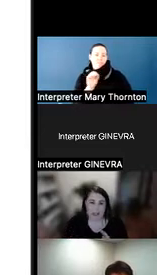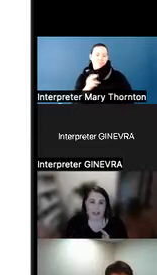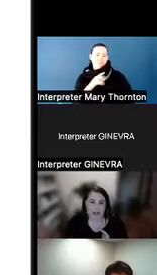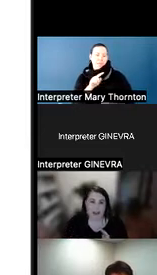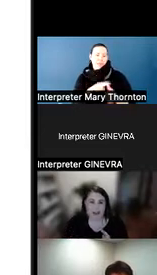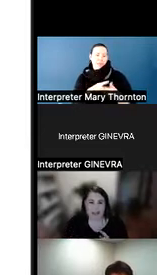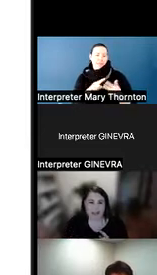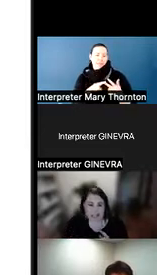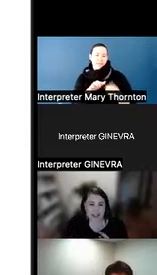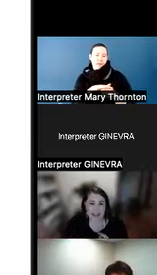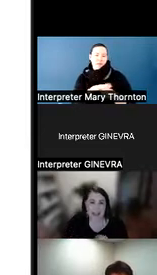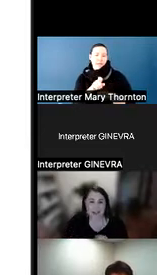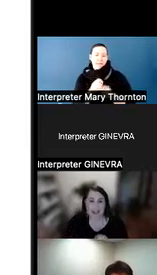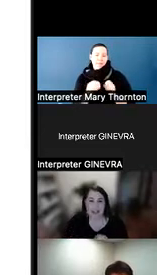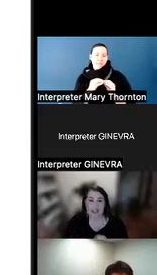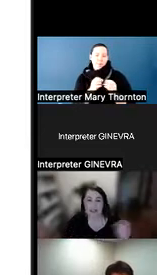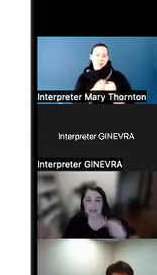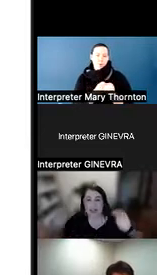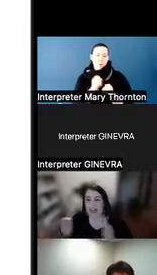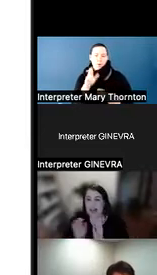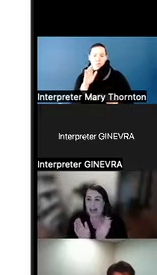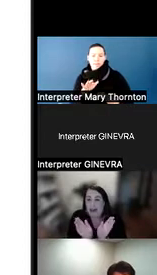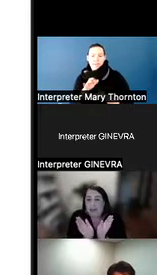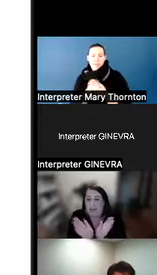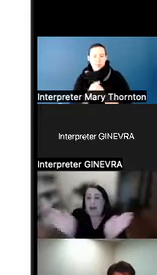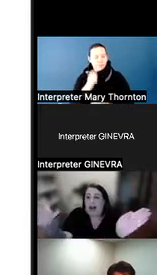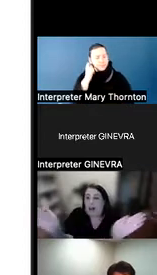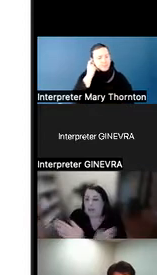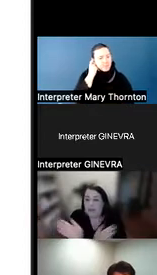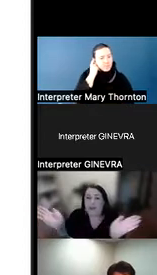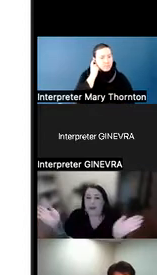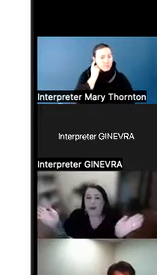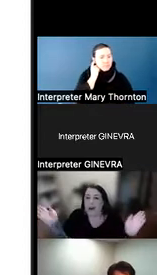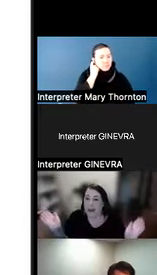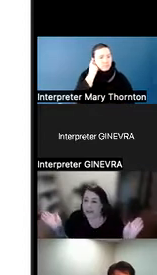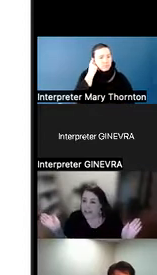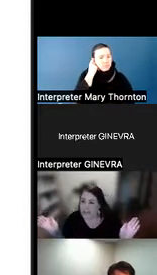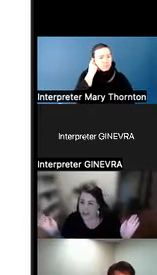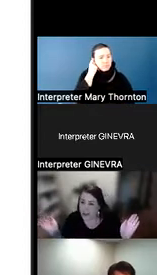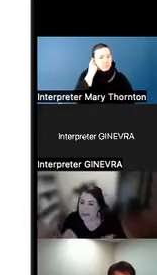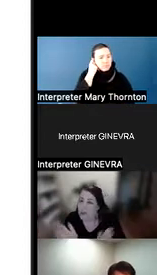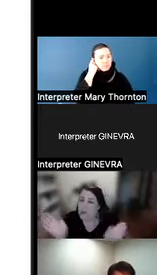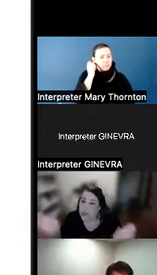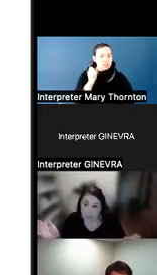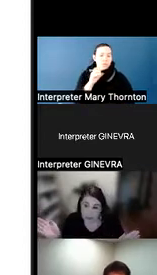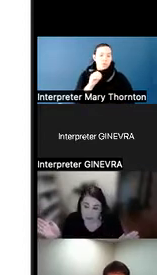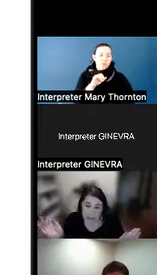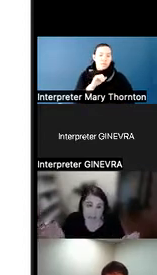So if we look here, if we assume that the further you are out in the circle, the more support you need,